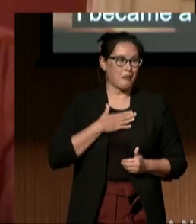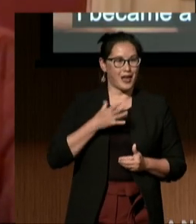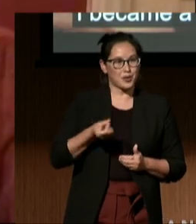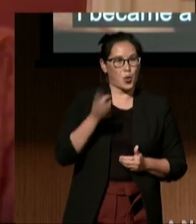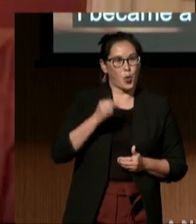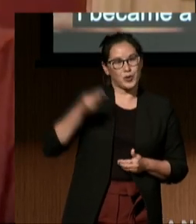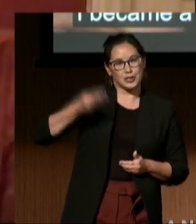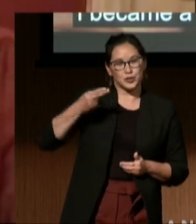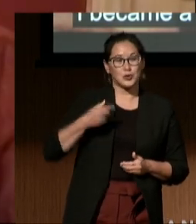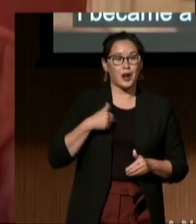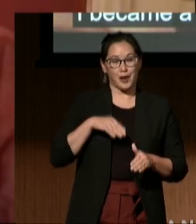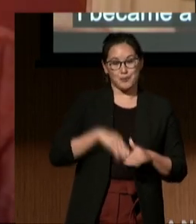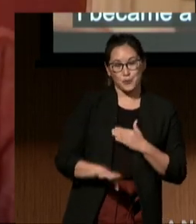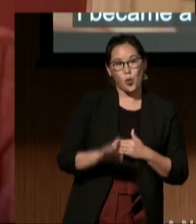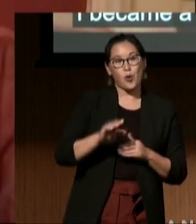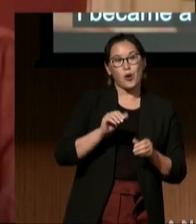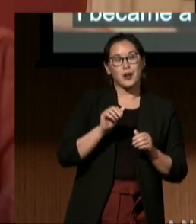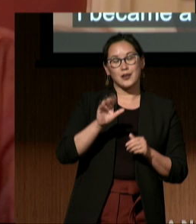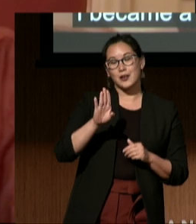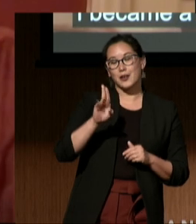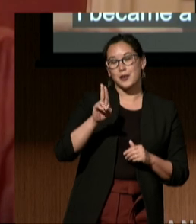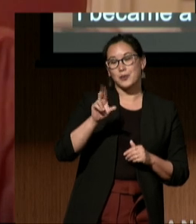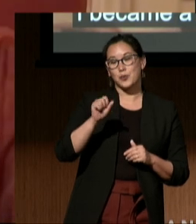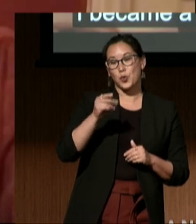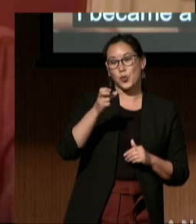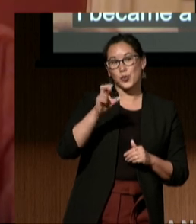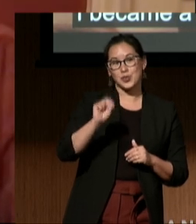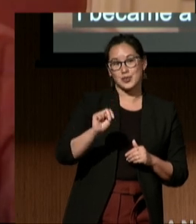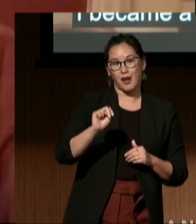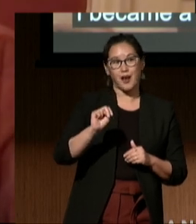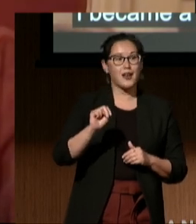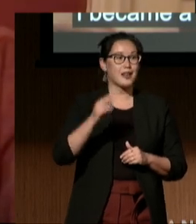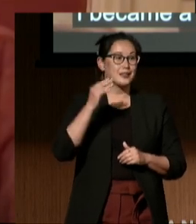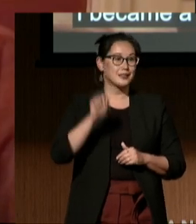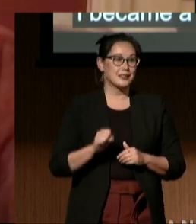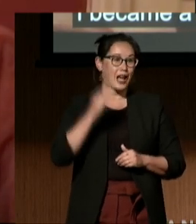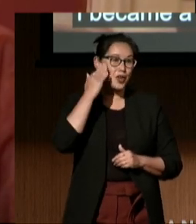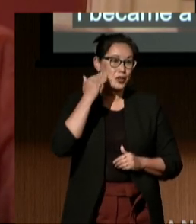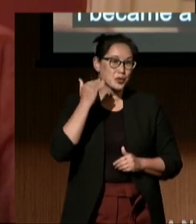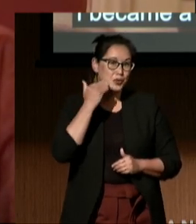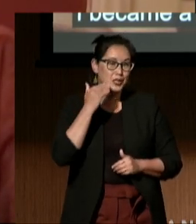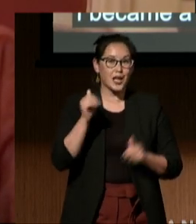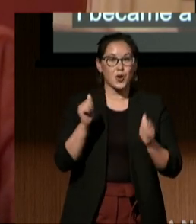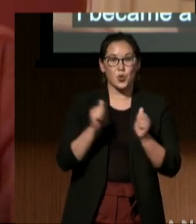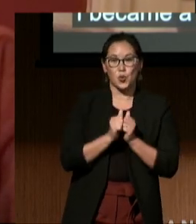with osteogenesis imperfecta and spent my first few years in foster care.